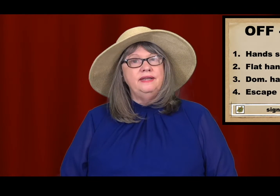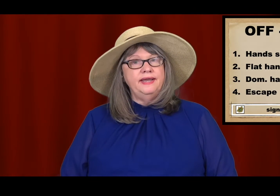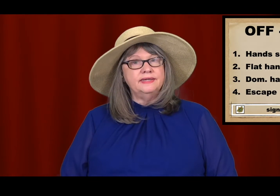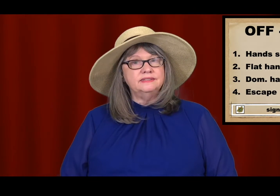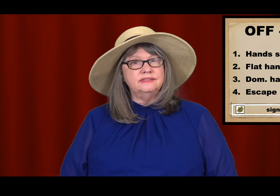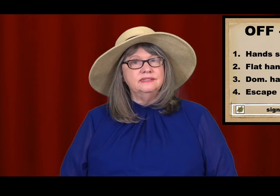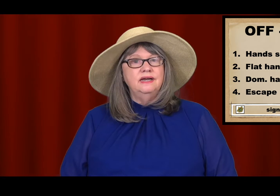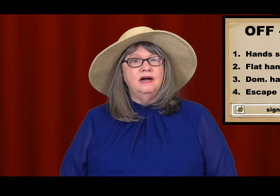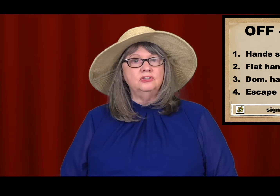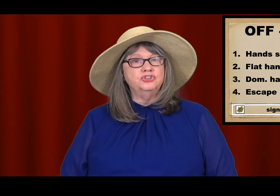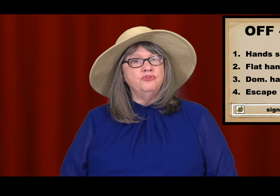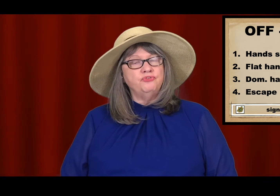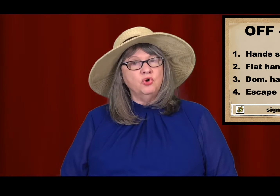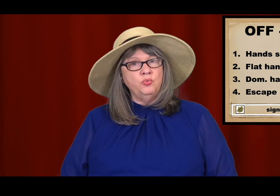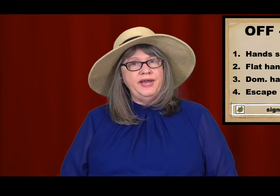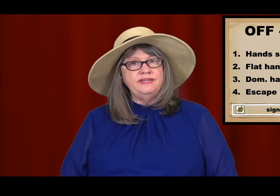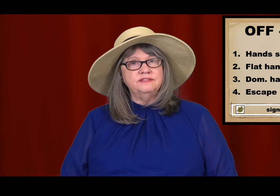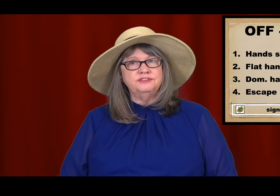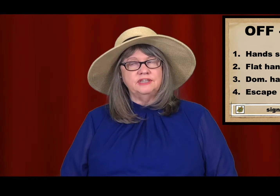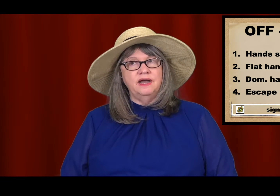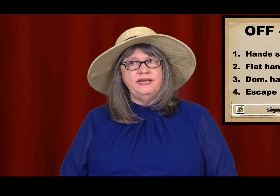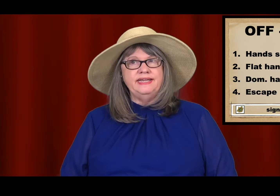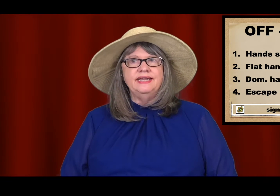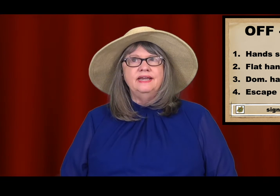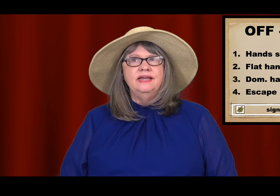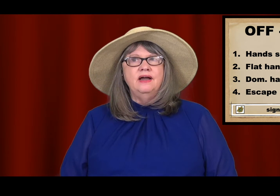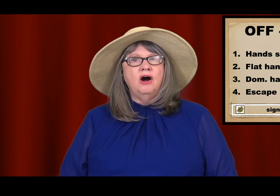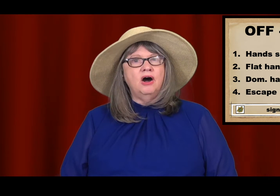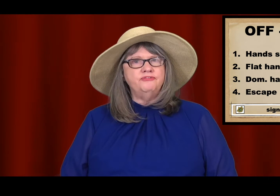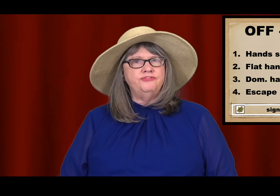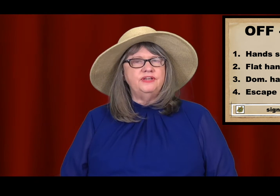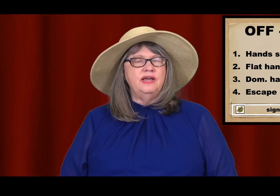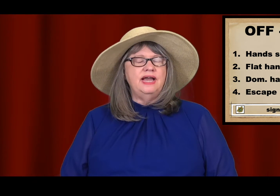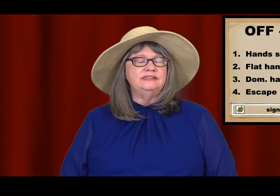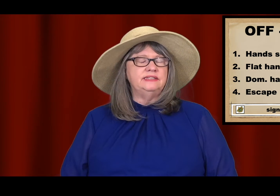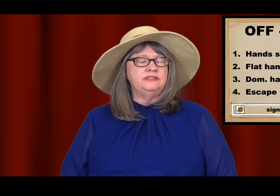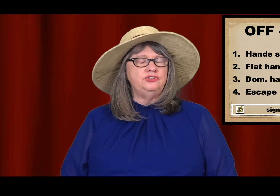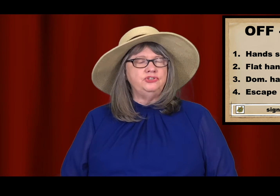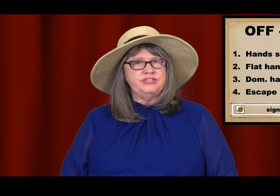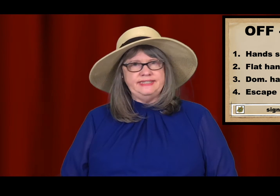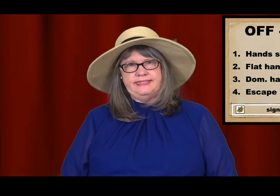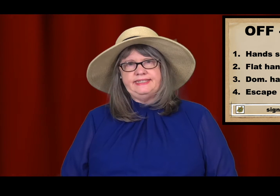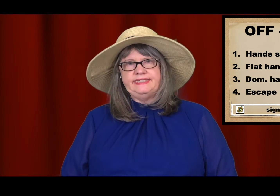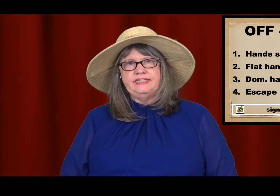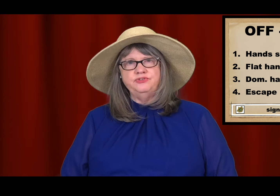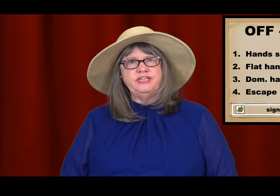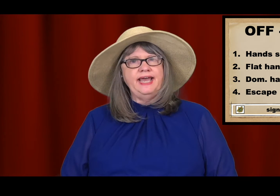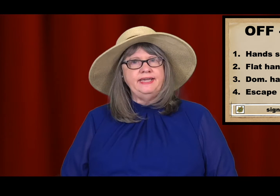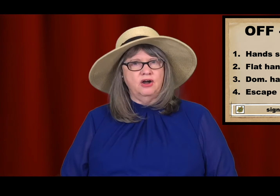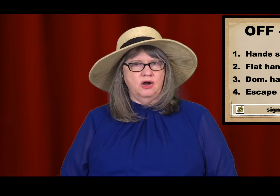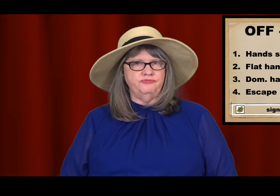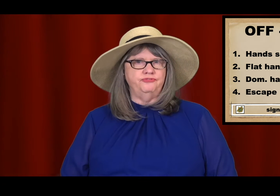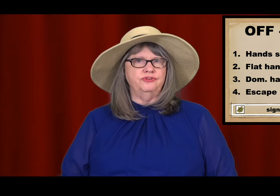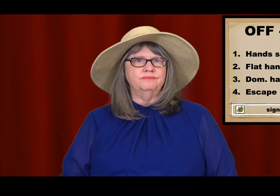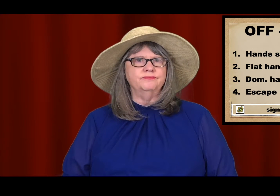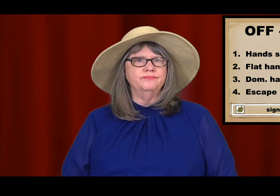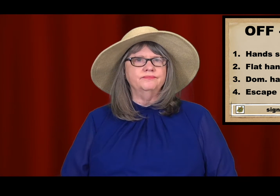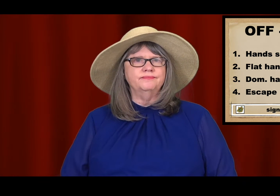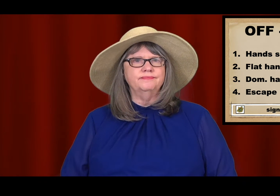Next I'll show four ways of signing OFF as it is used in TO TAKE OFF.